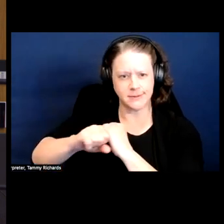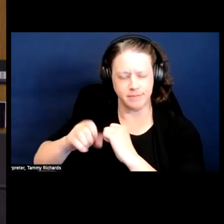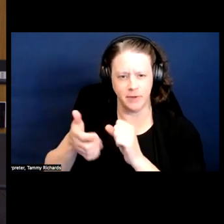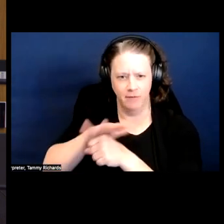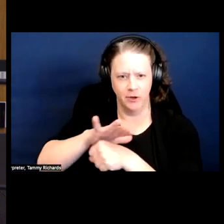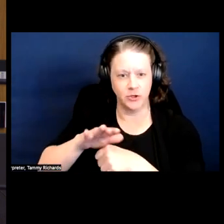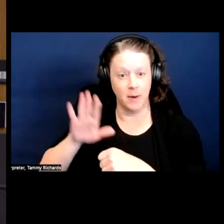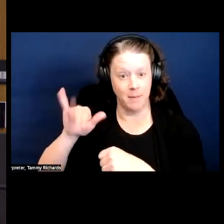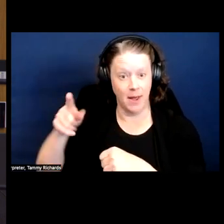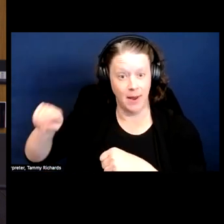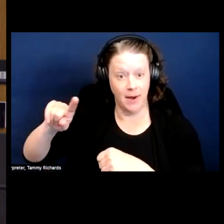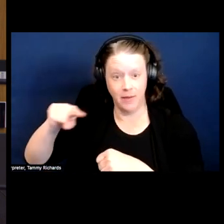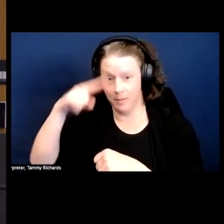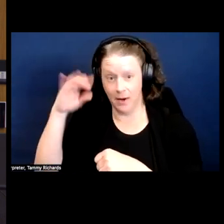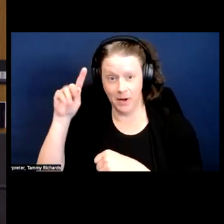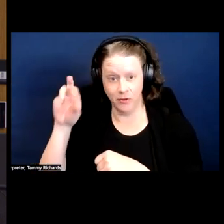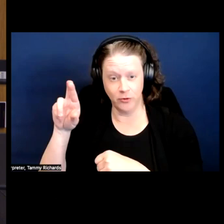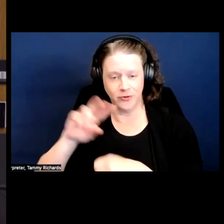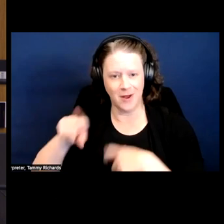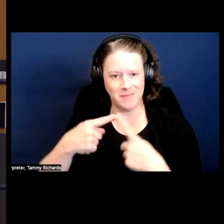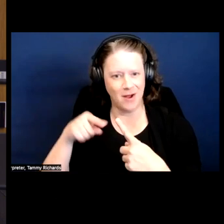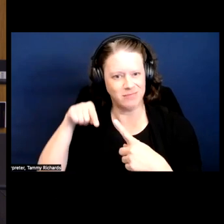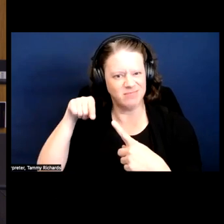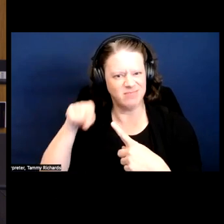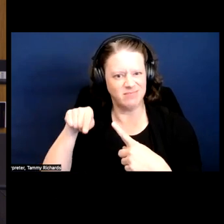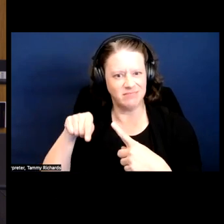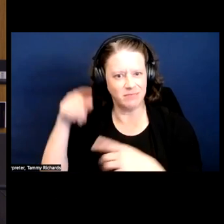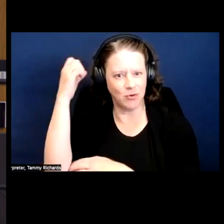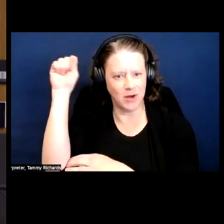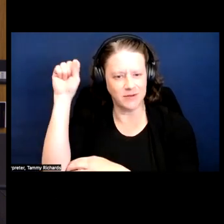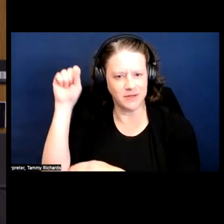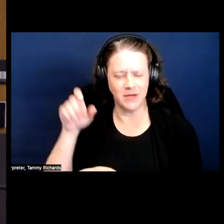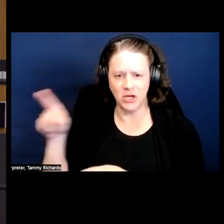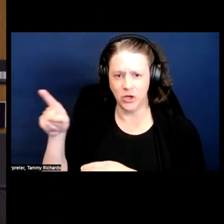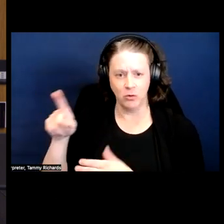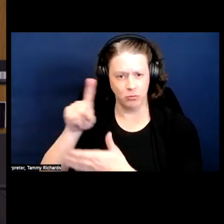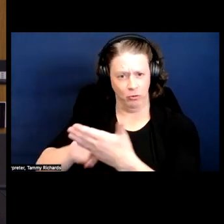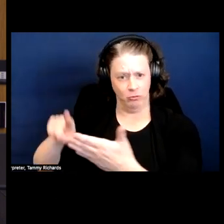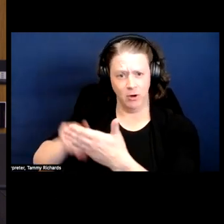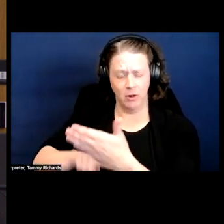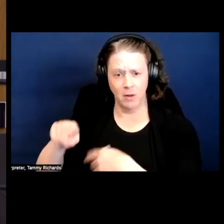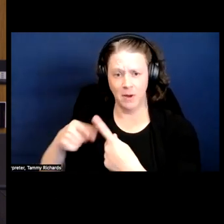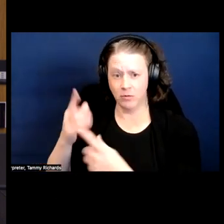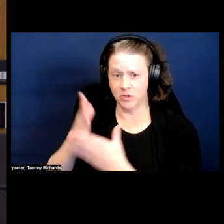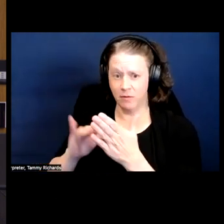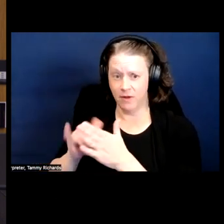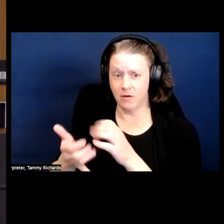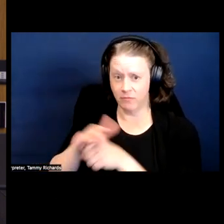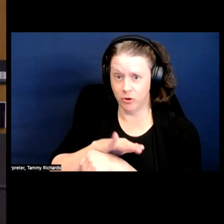And you are not... ... you are critical, I mean, you are critical of some of the coverage, right? DR.